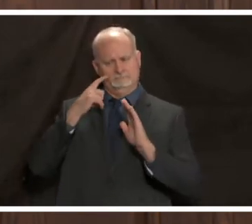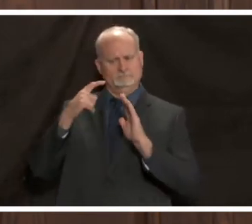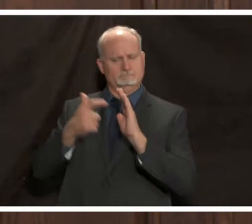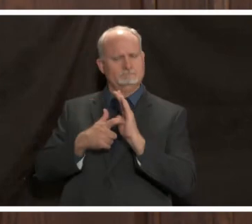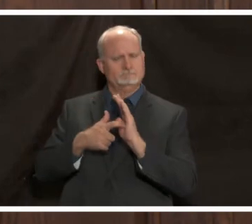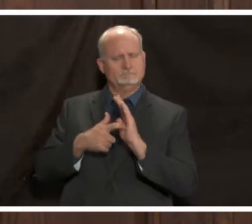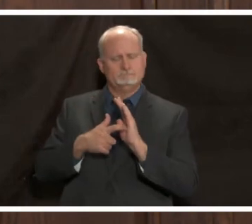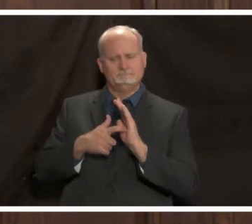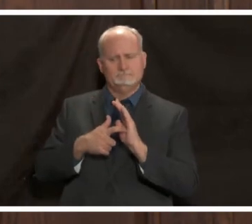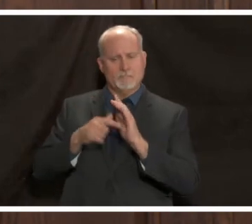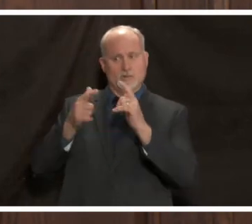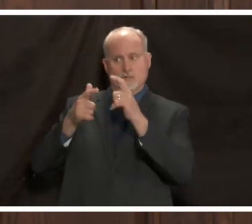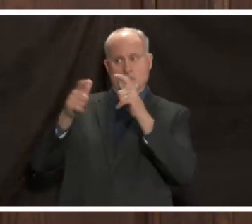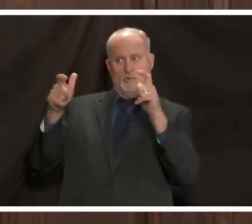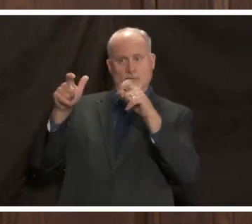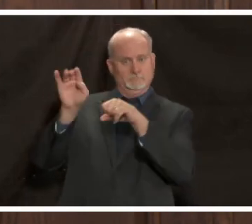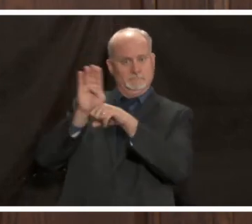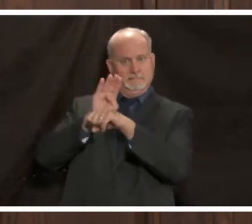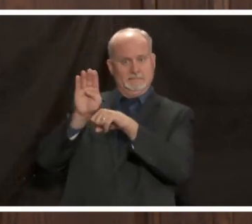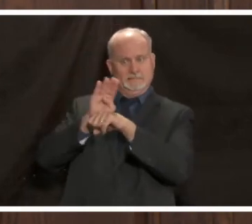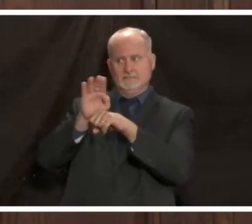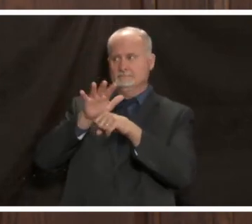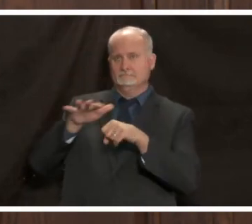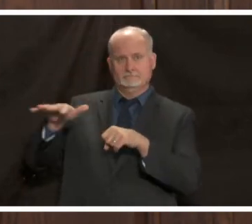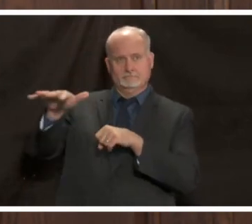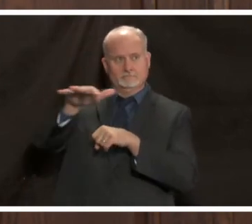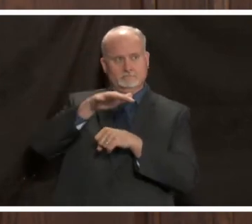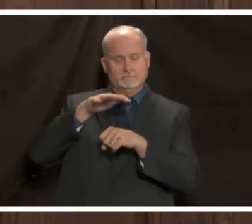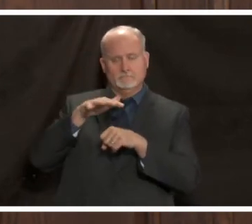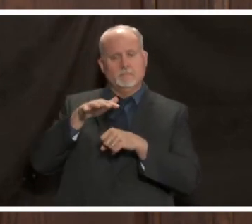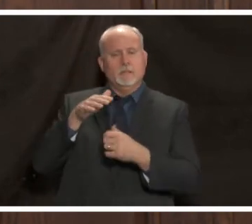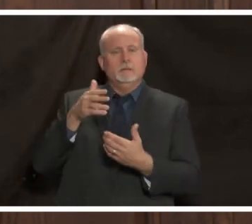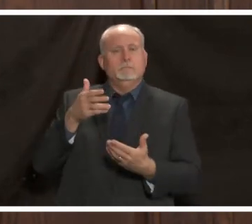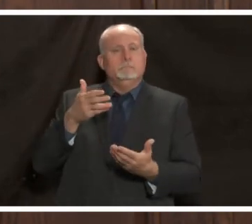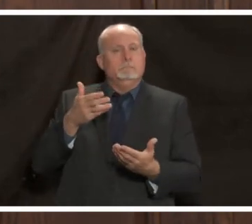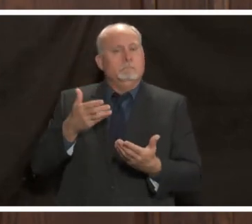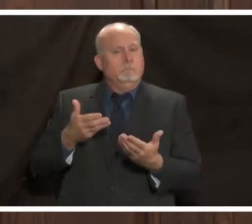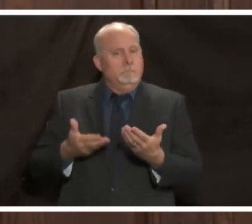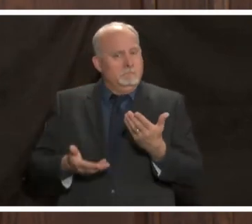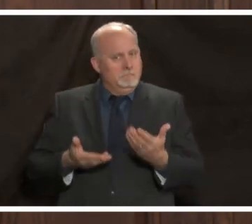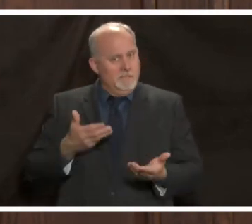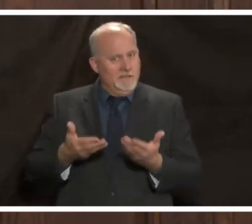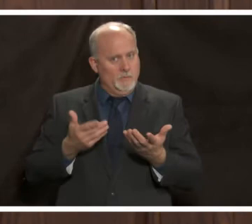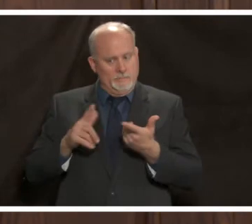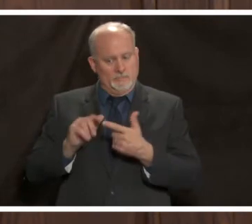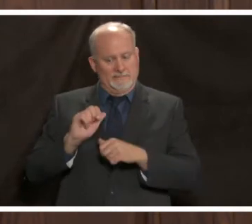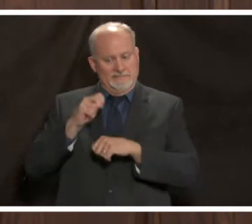large businesses in the area that might want to take the opportunity to set up a pod